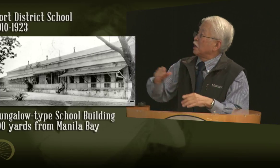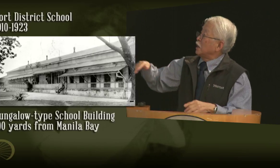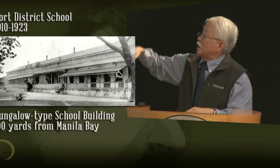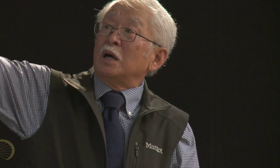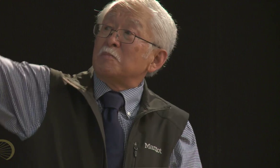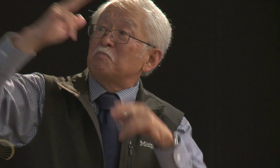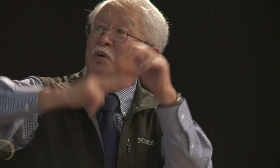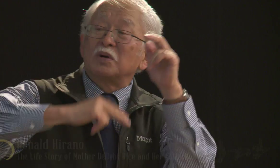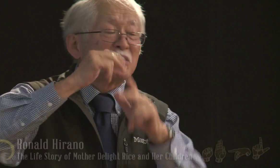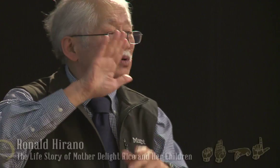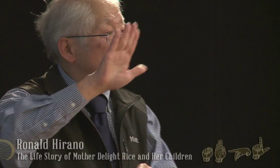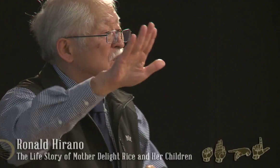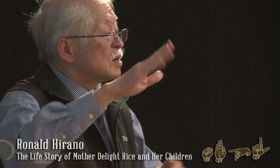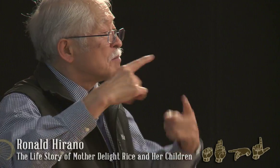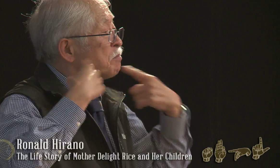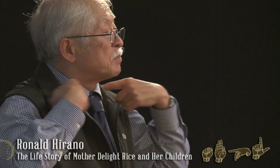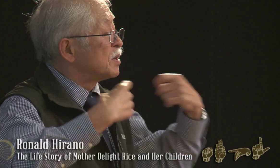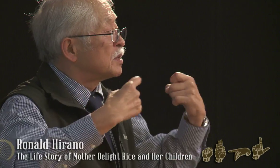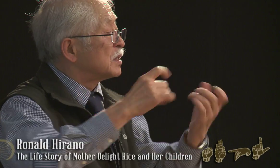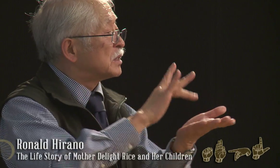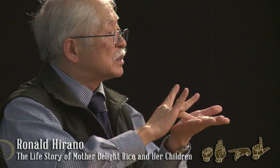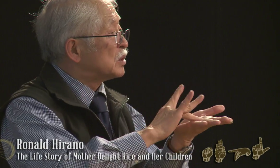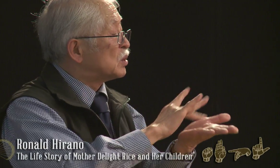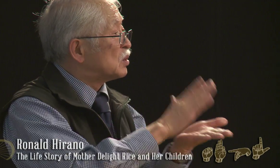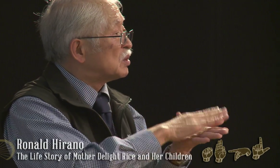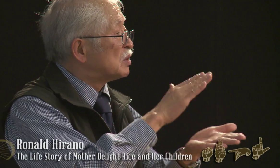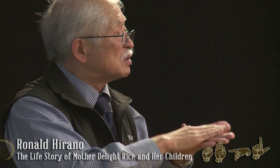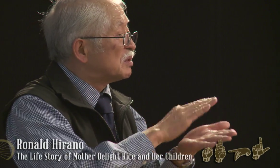so the students could come to the, to the classrooms